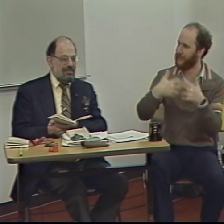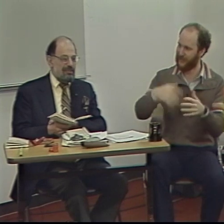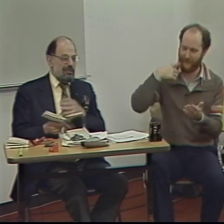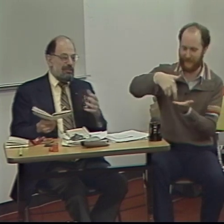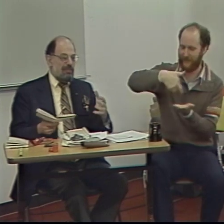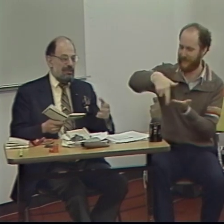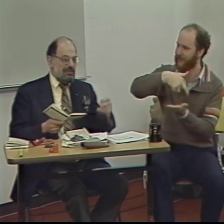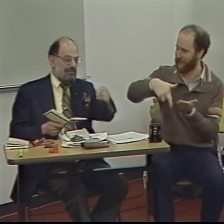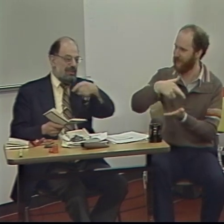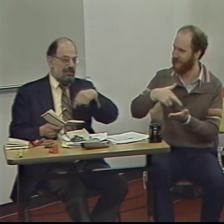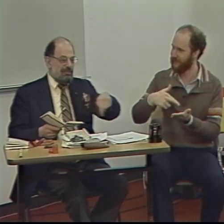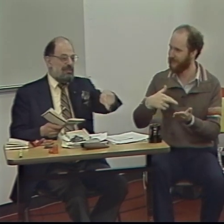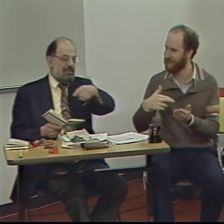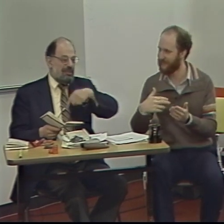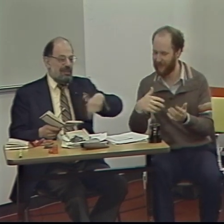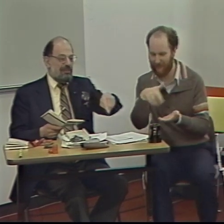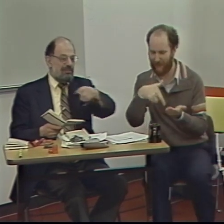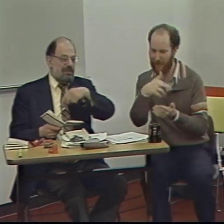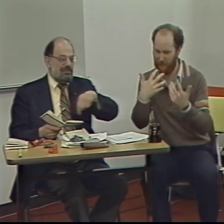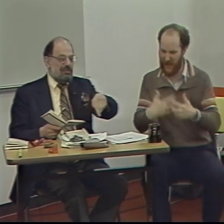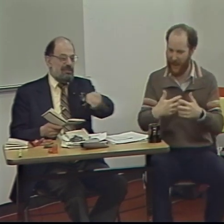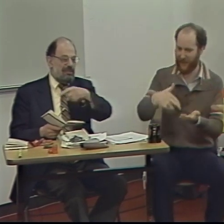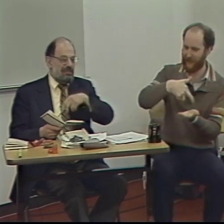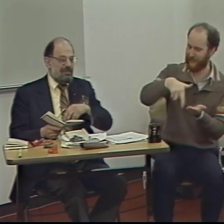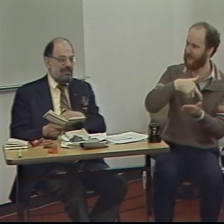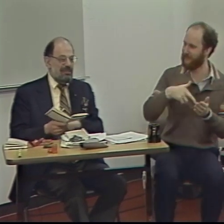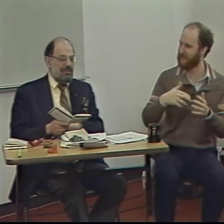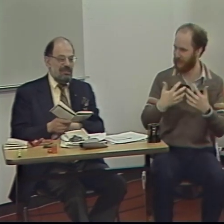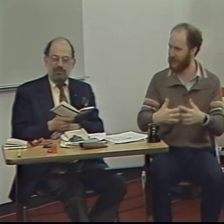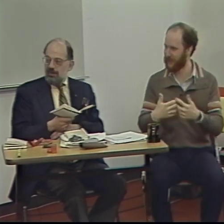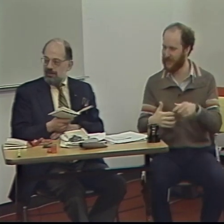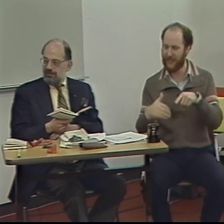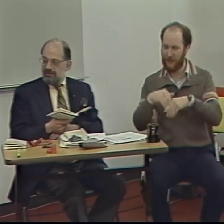A jukebox is a mechanical record machine in the bars.